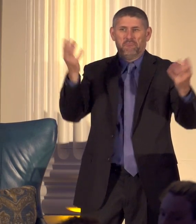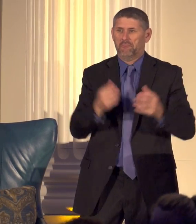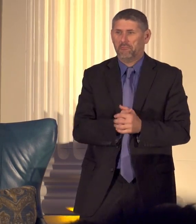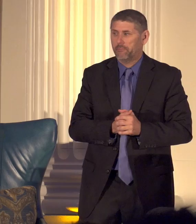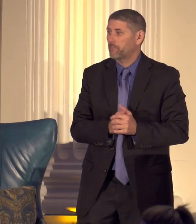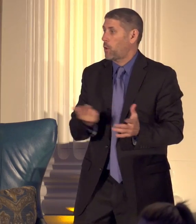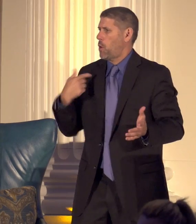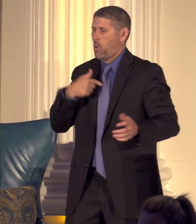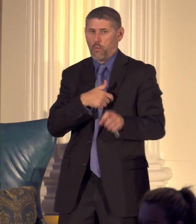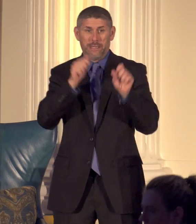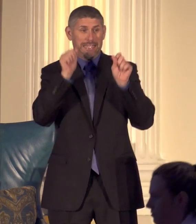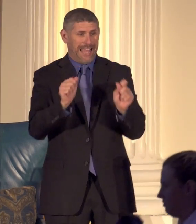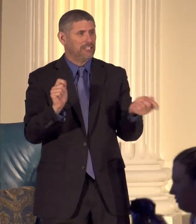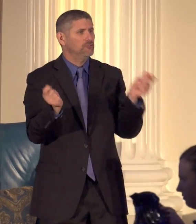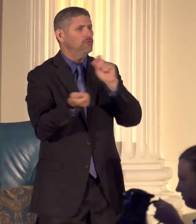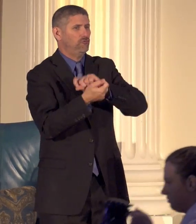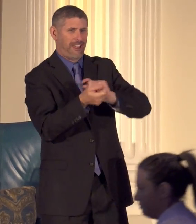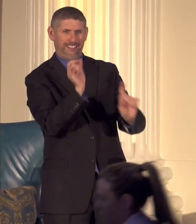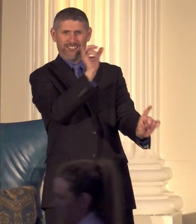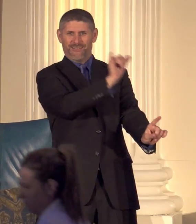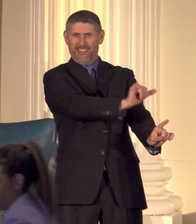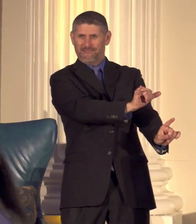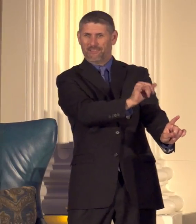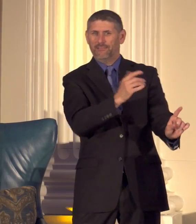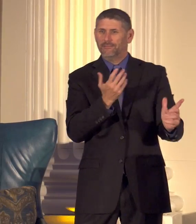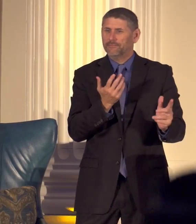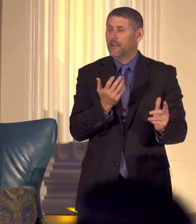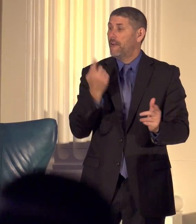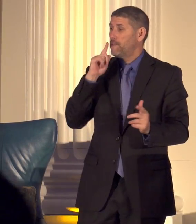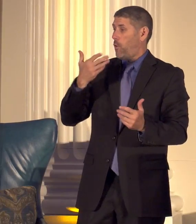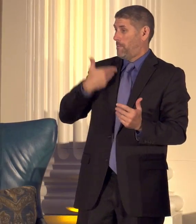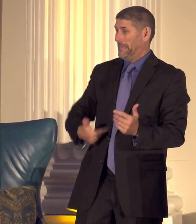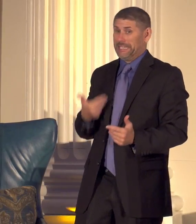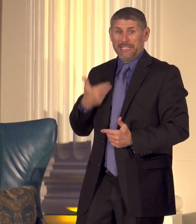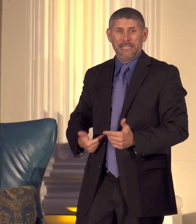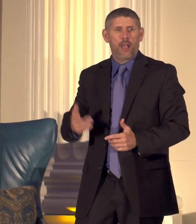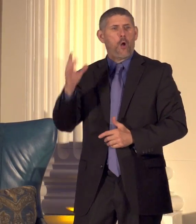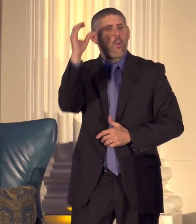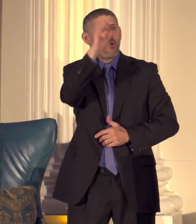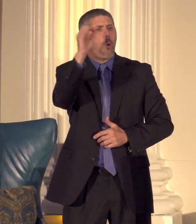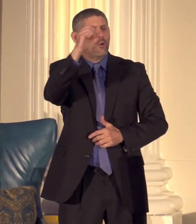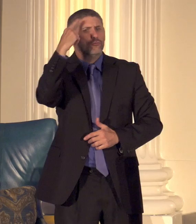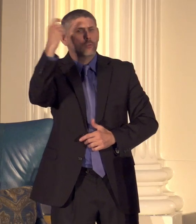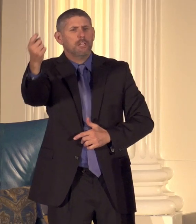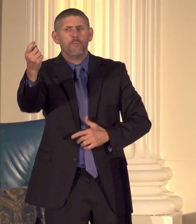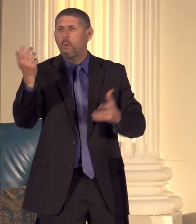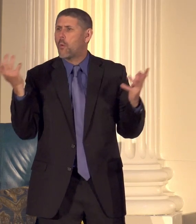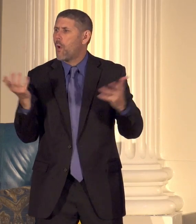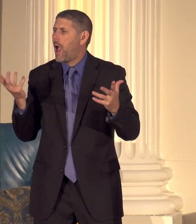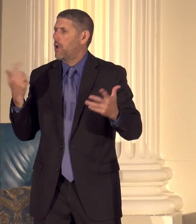can change that for me the Oregon dream is that we might be more like a family